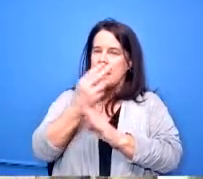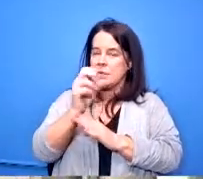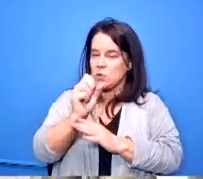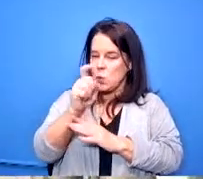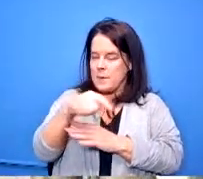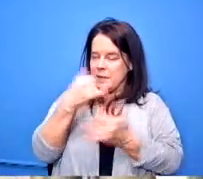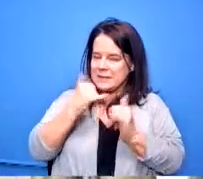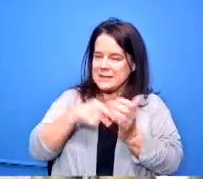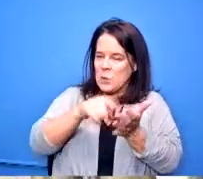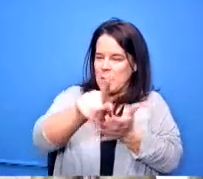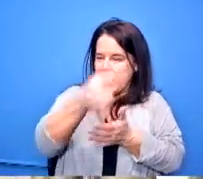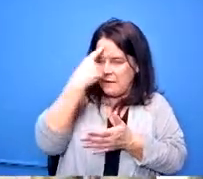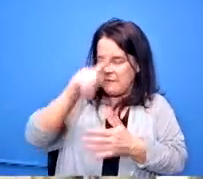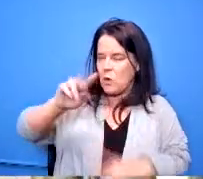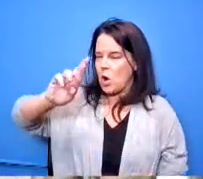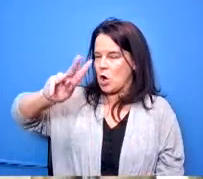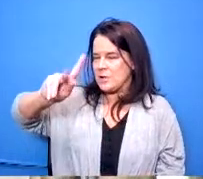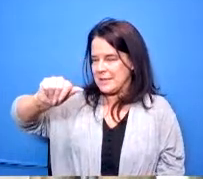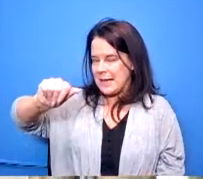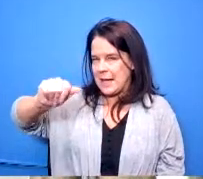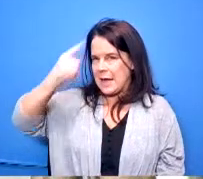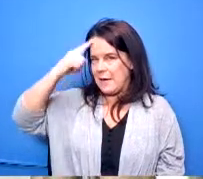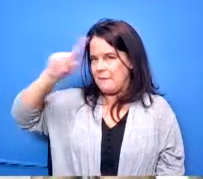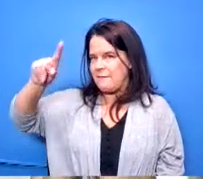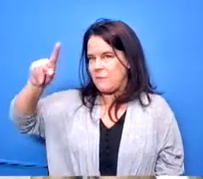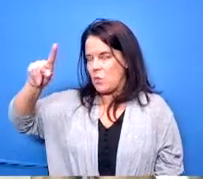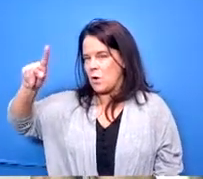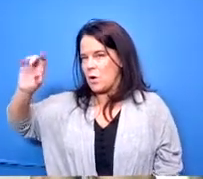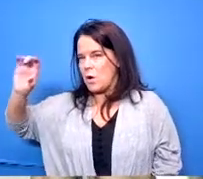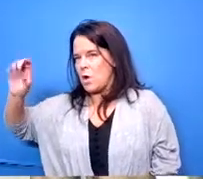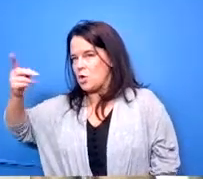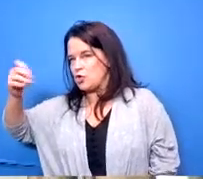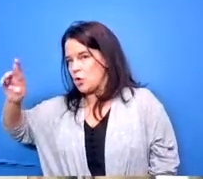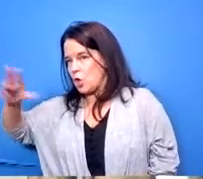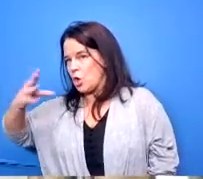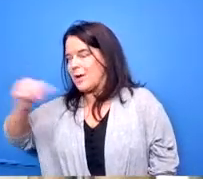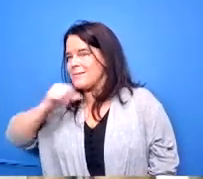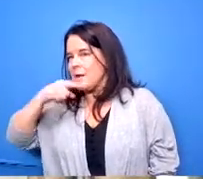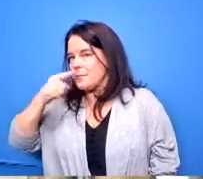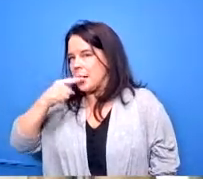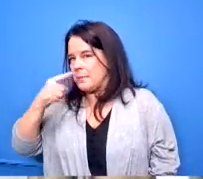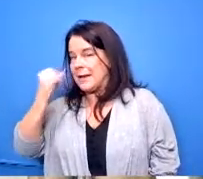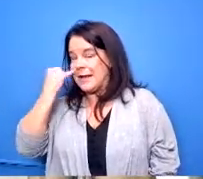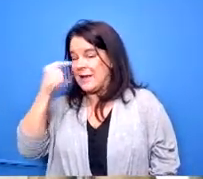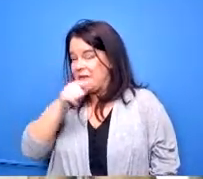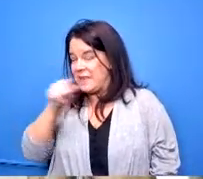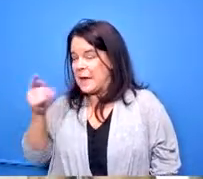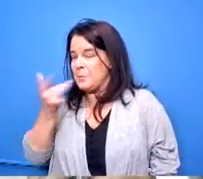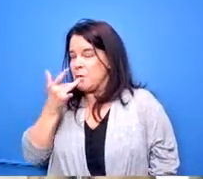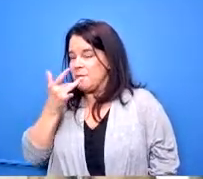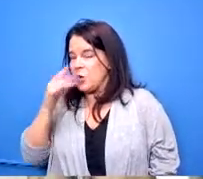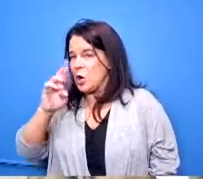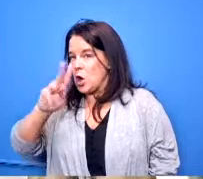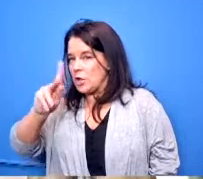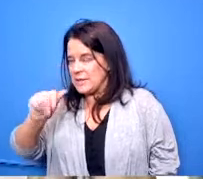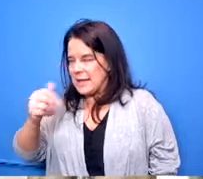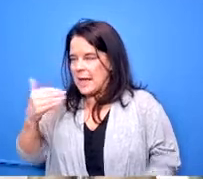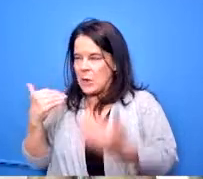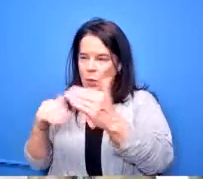uh charter and uh non-pub students if they wanted to ride rta and we're within the two mile uh limit